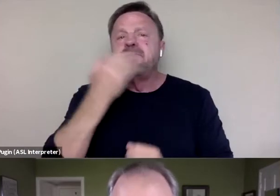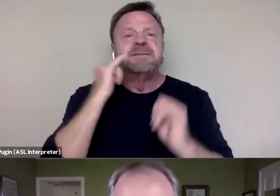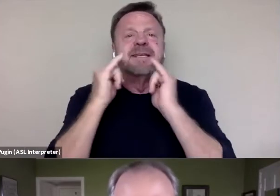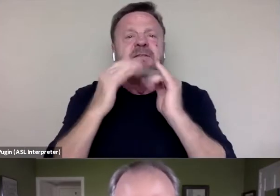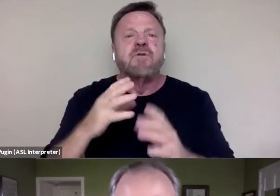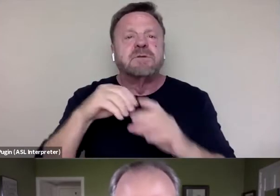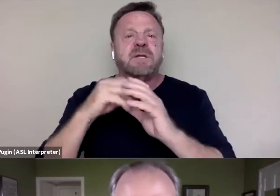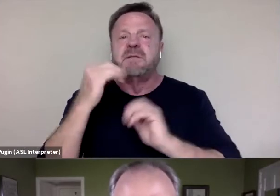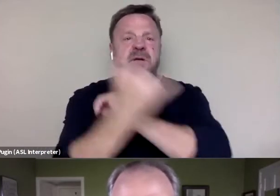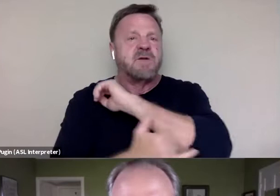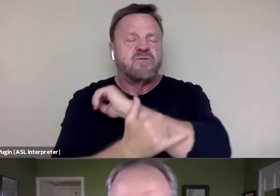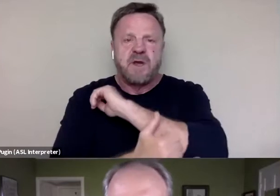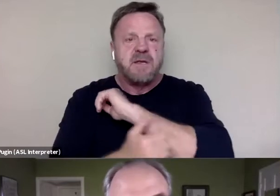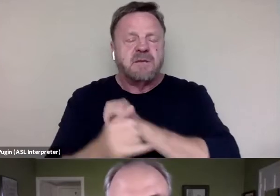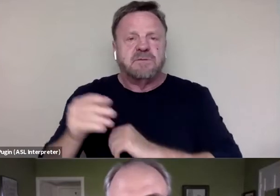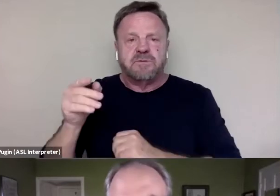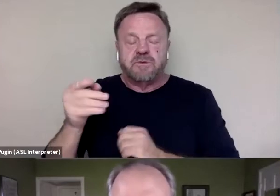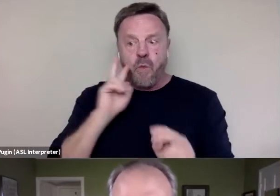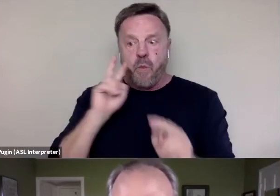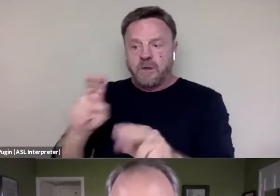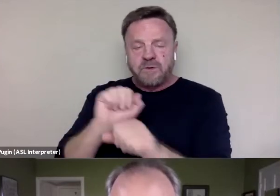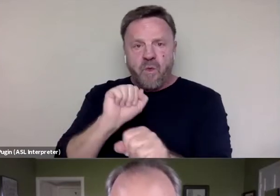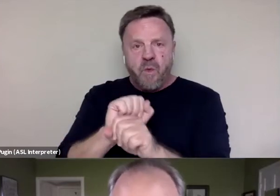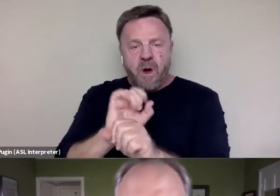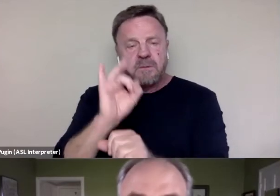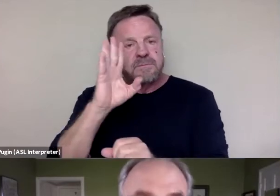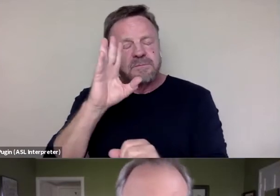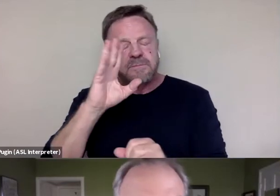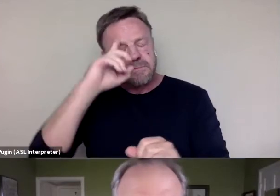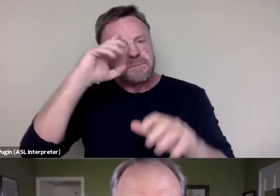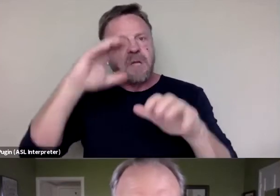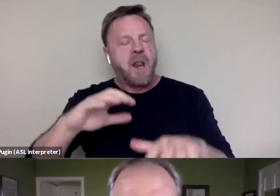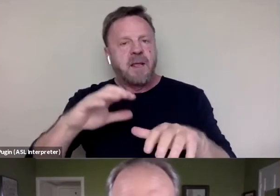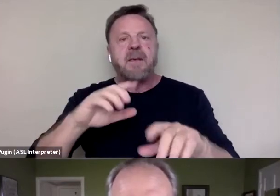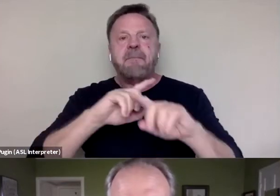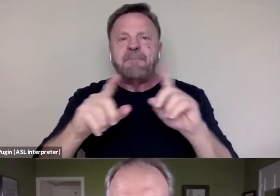I mean, just to watch her work is stunning. But it does take an emotional toll.